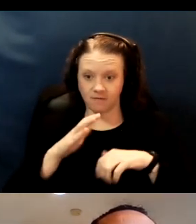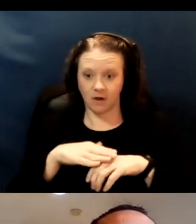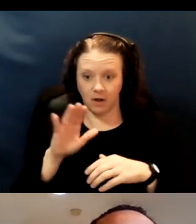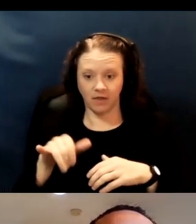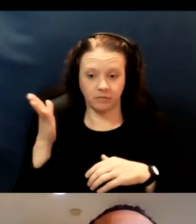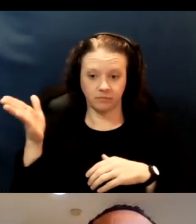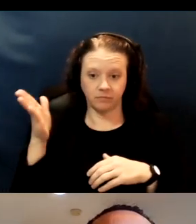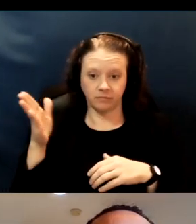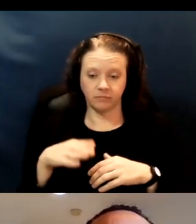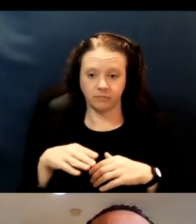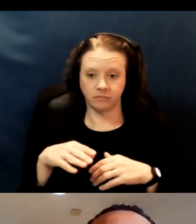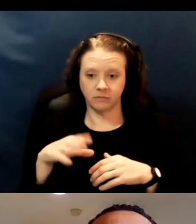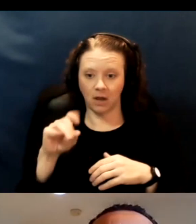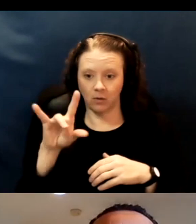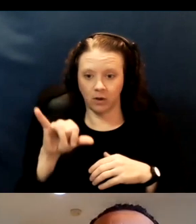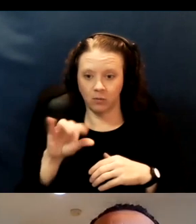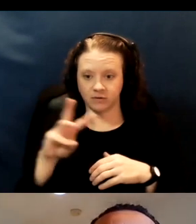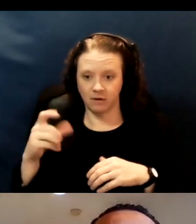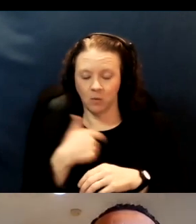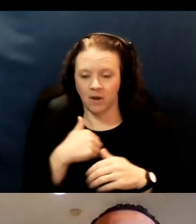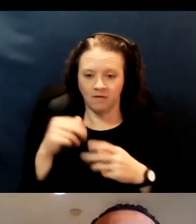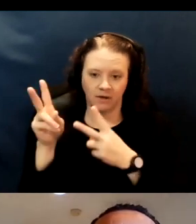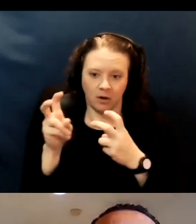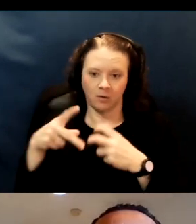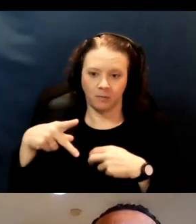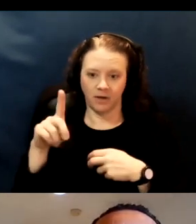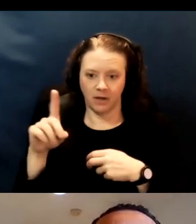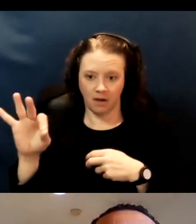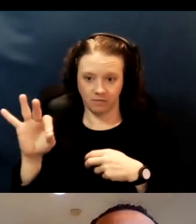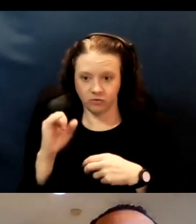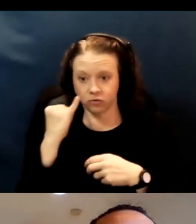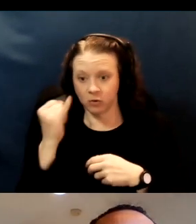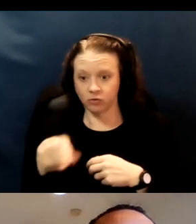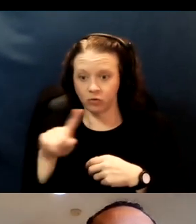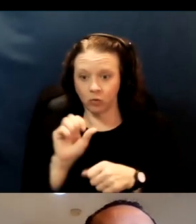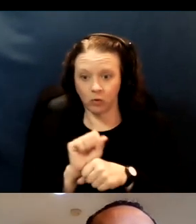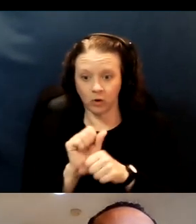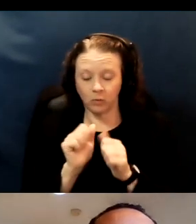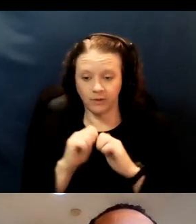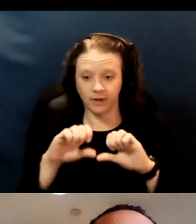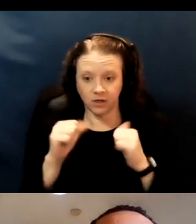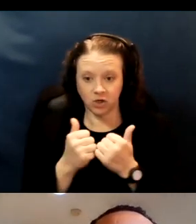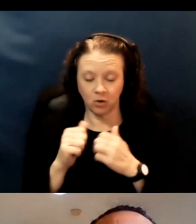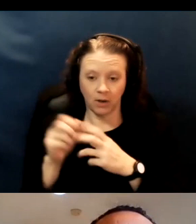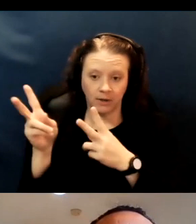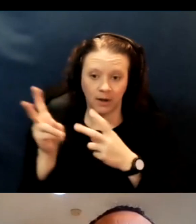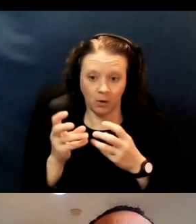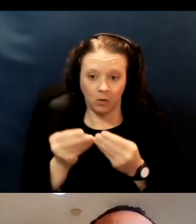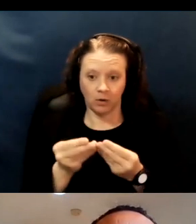We also have a downloadable PDF. So if you're working with an agency, you can download it and distribute the flyer